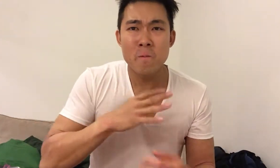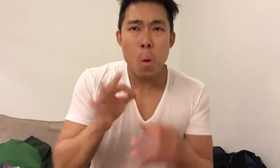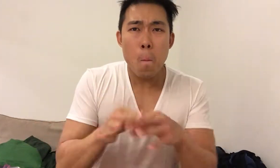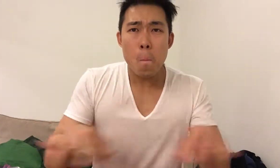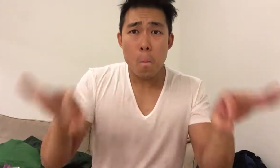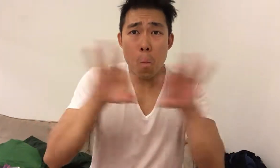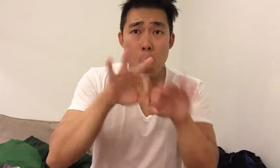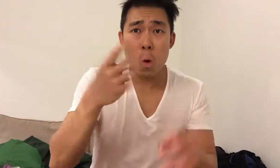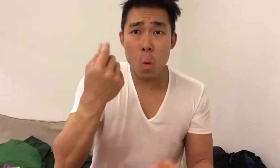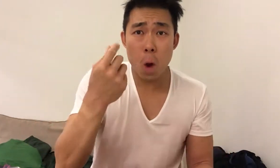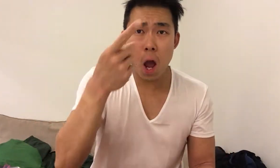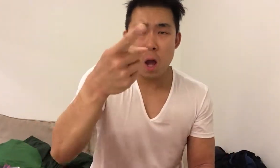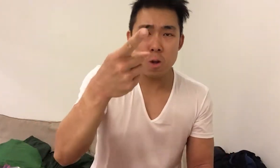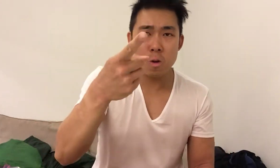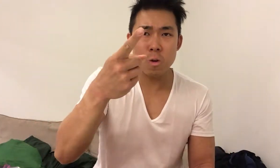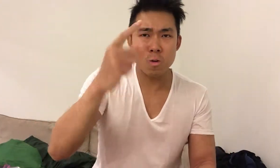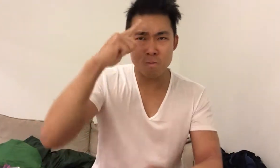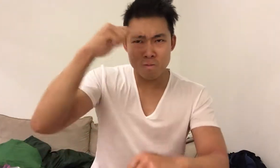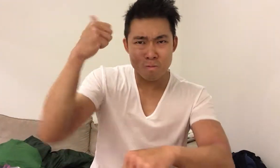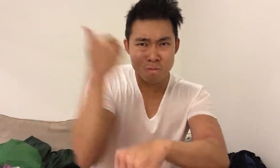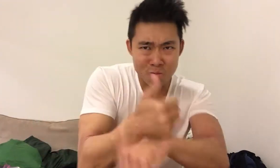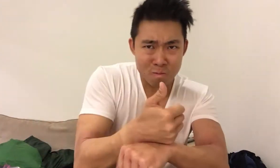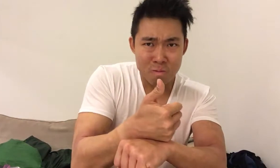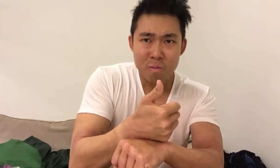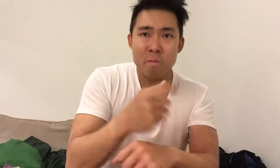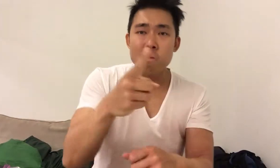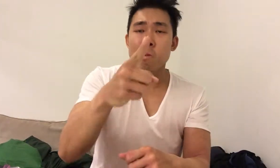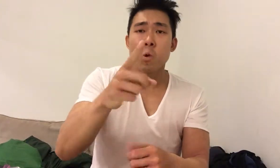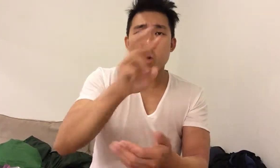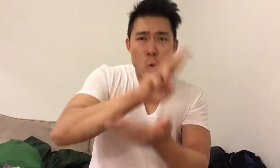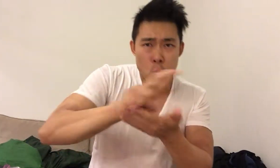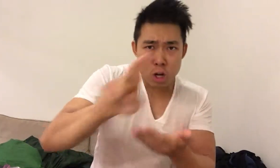It's okay! Importantly, you're determined about achieving your goals and dreams.